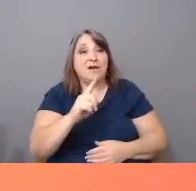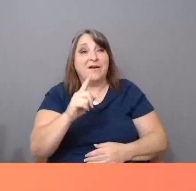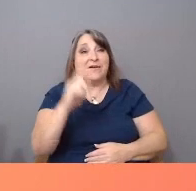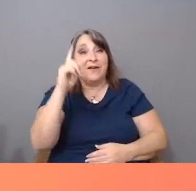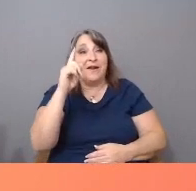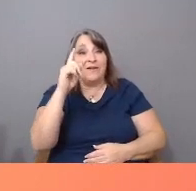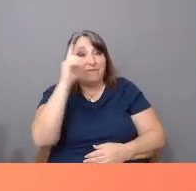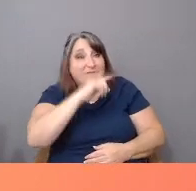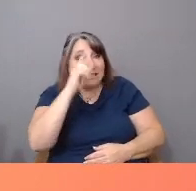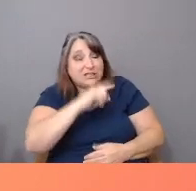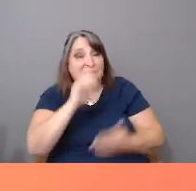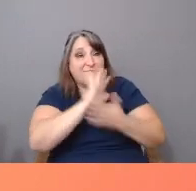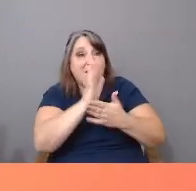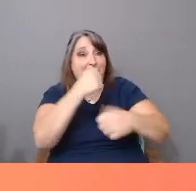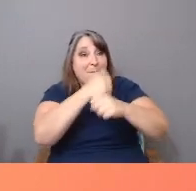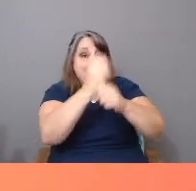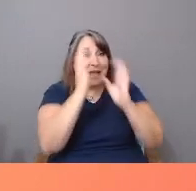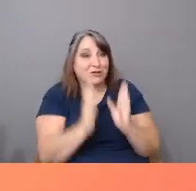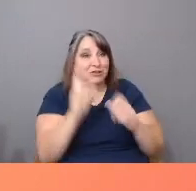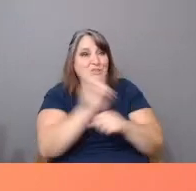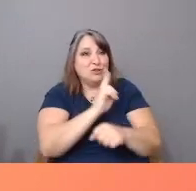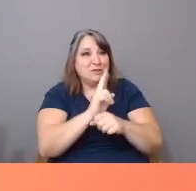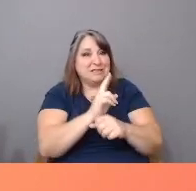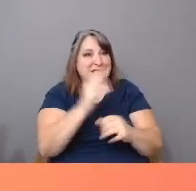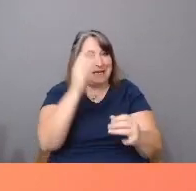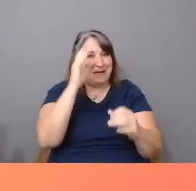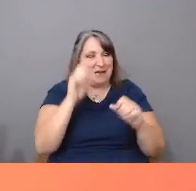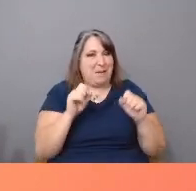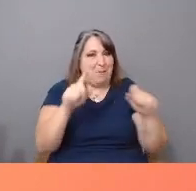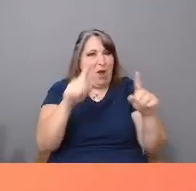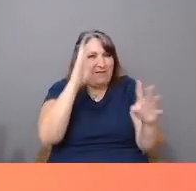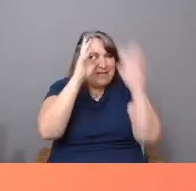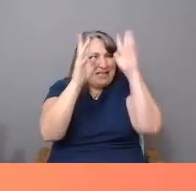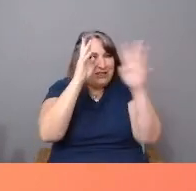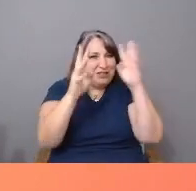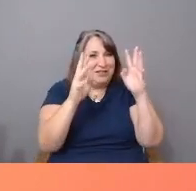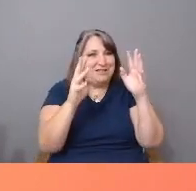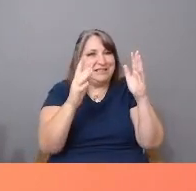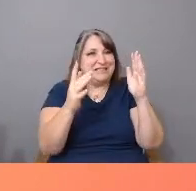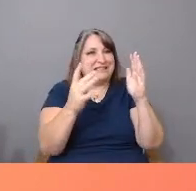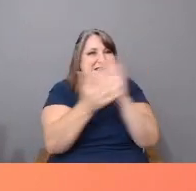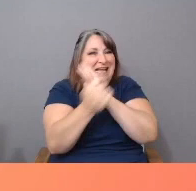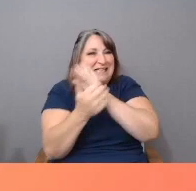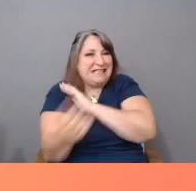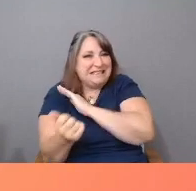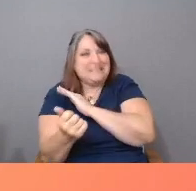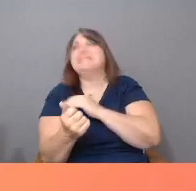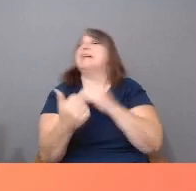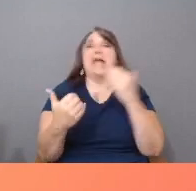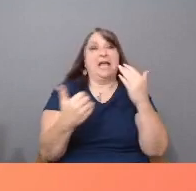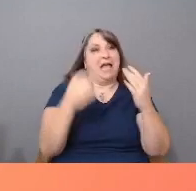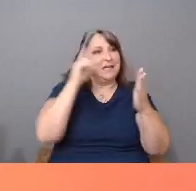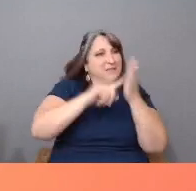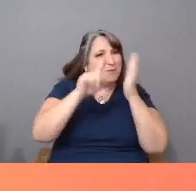or improvisational techniques. Their explorations would inspire me to explore new forms in my own filmmaking.